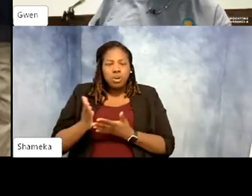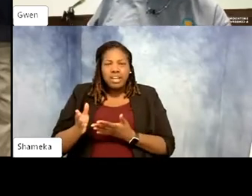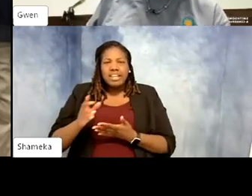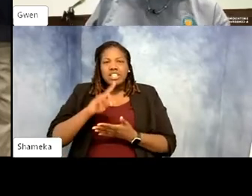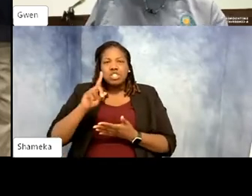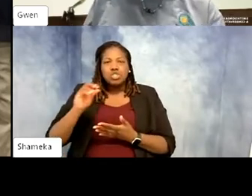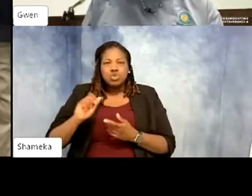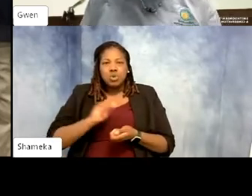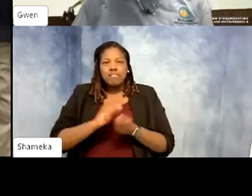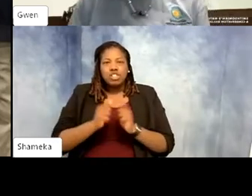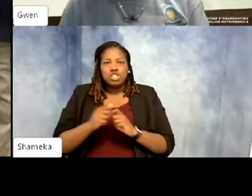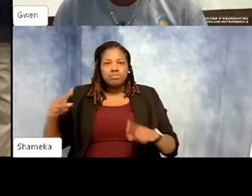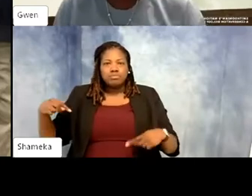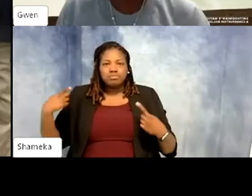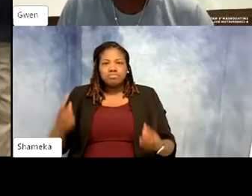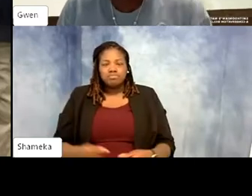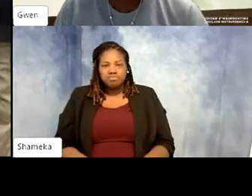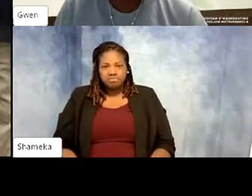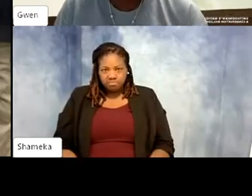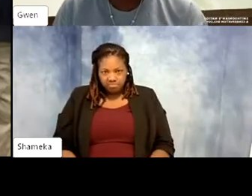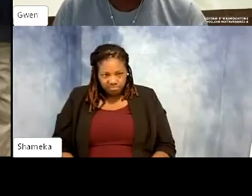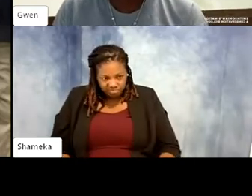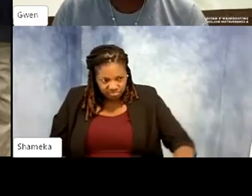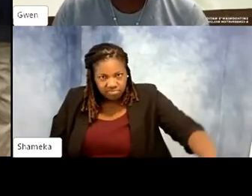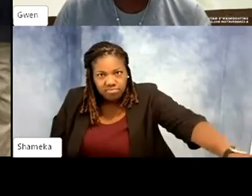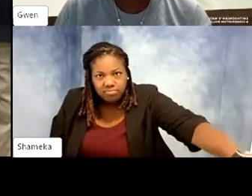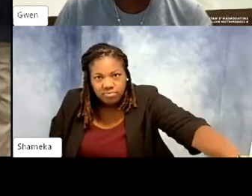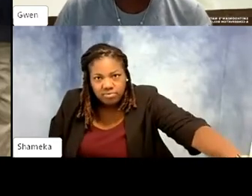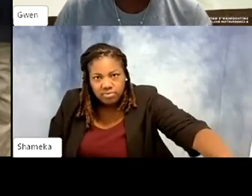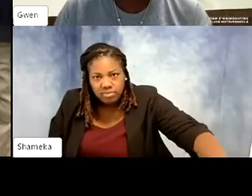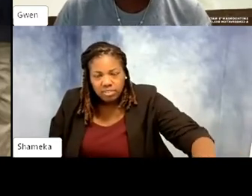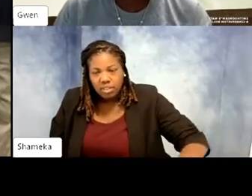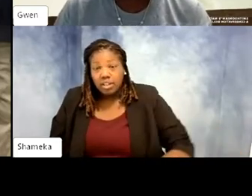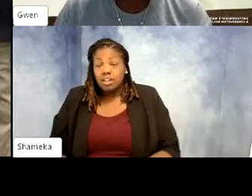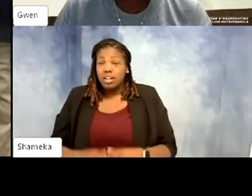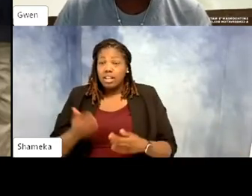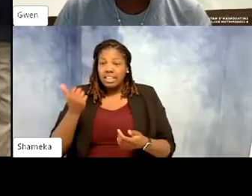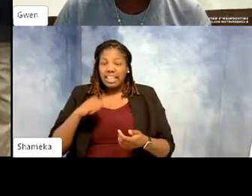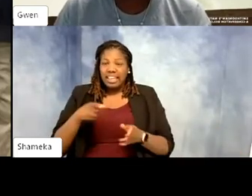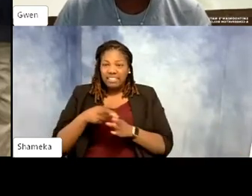over the years, over the last 30 years. Tons of ways obviously, like any field is changing.